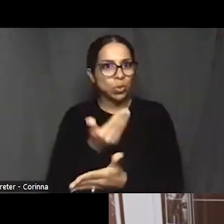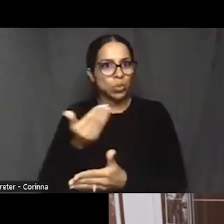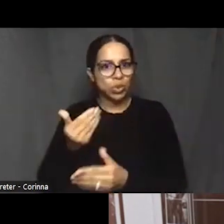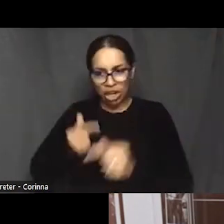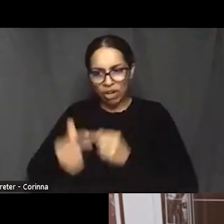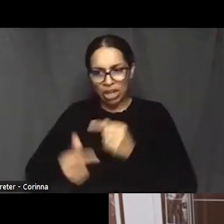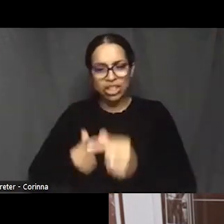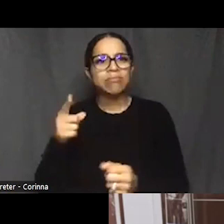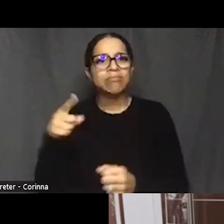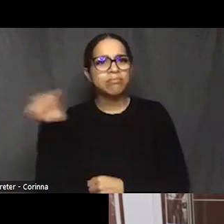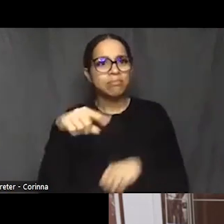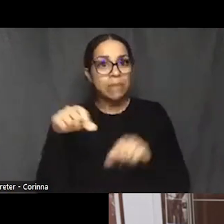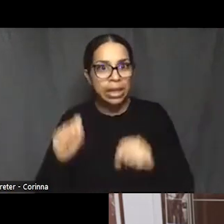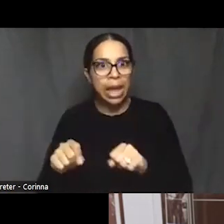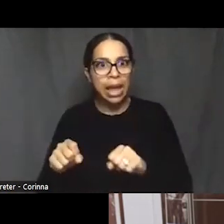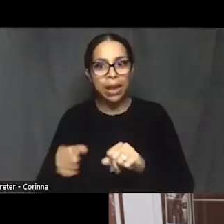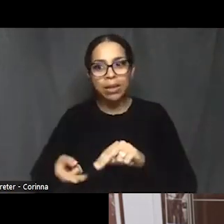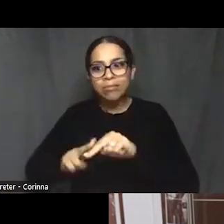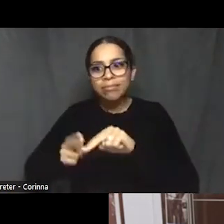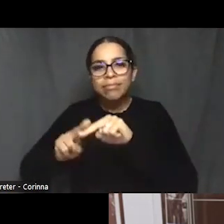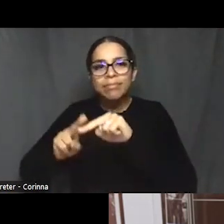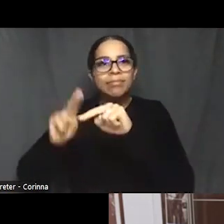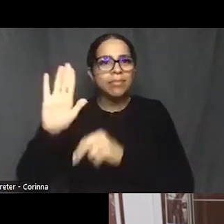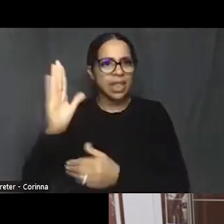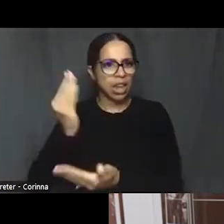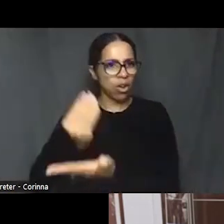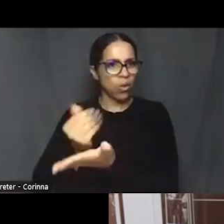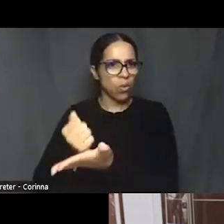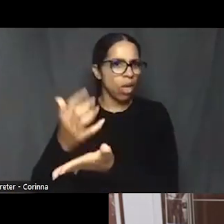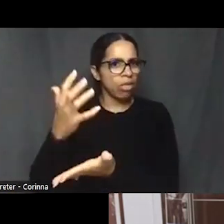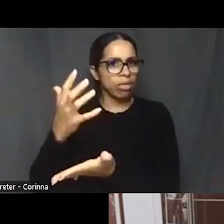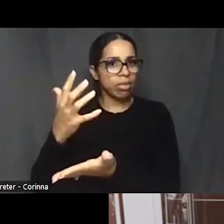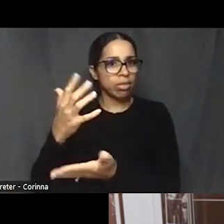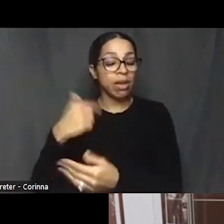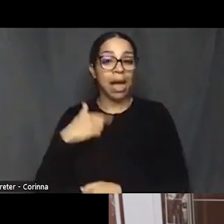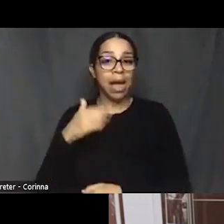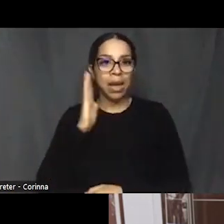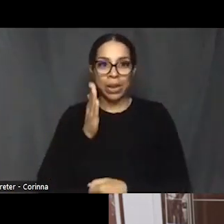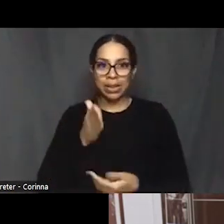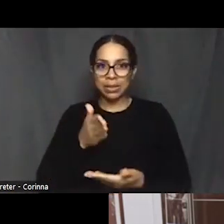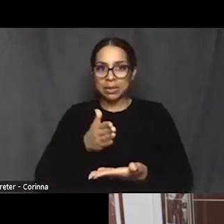So I am going to stop there because I think I'm just getting ready to step in it.